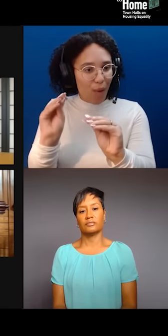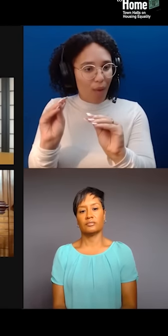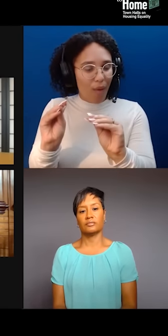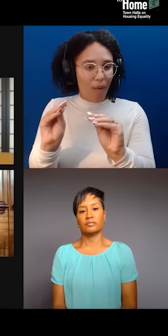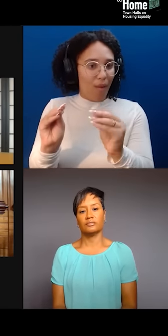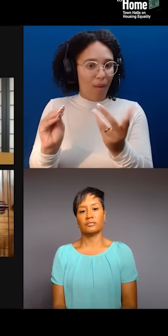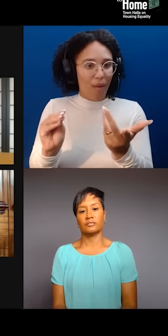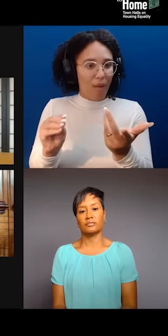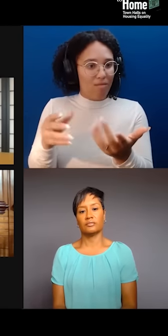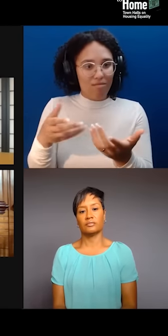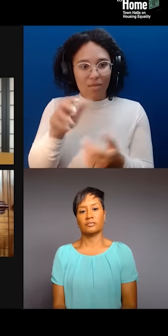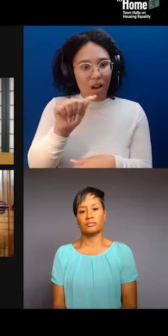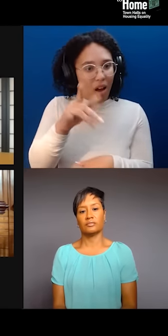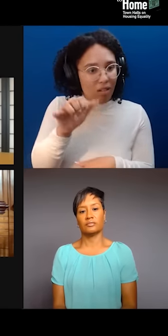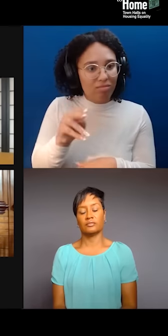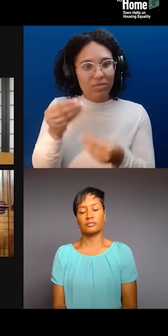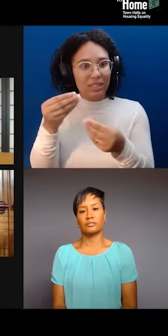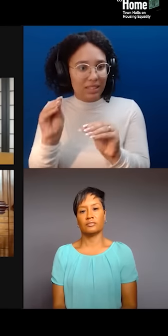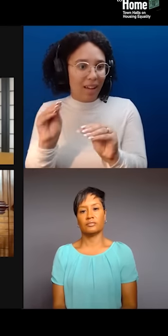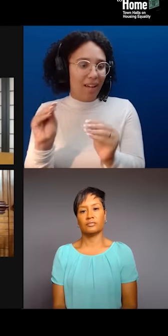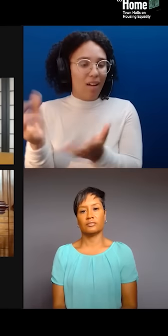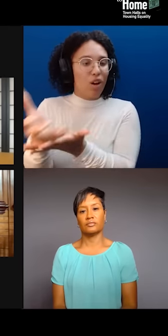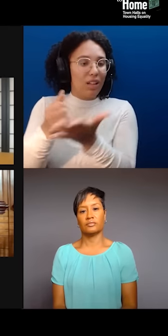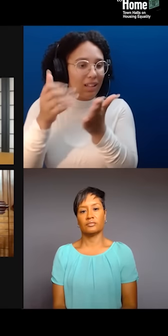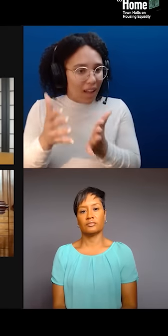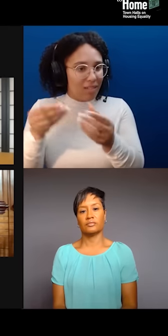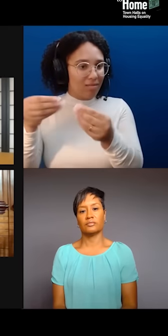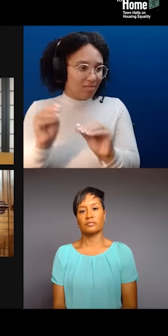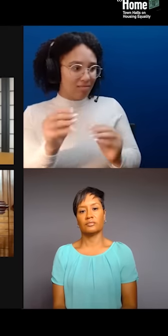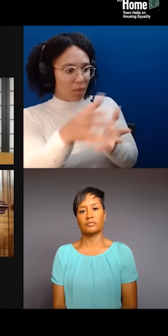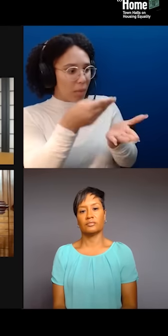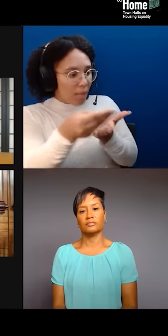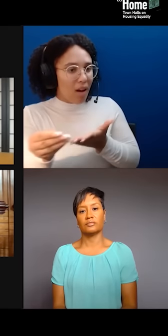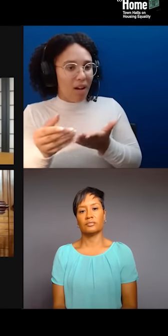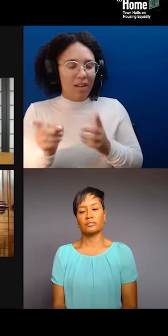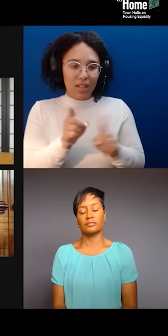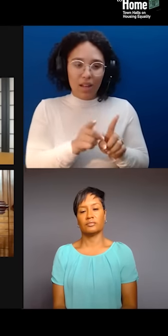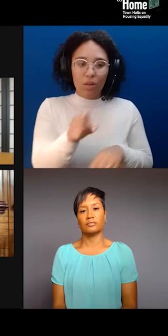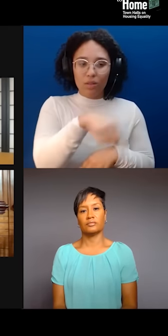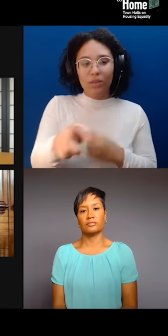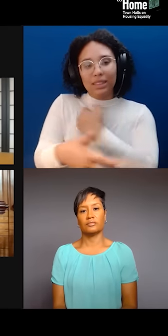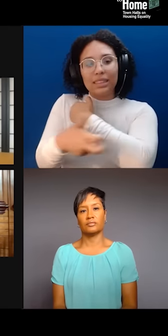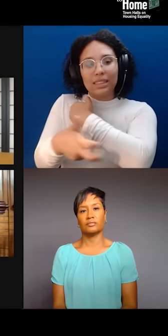and they steal from us and they monetize it, and they create speculative futures upon our backs